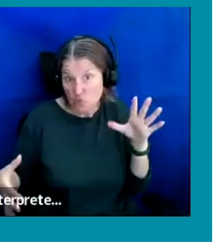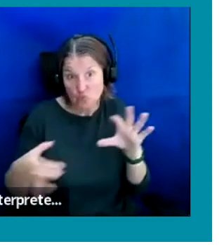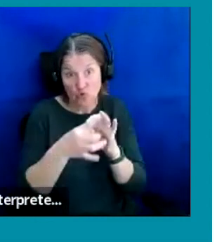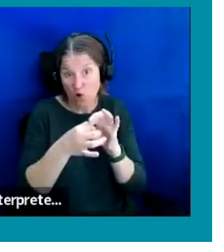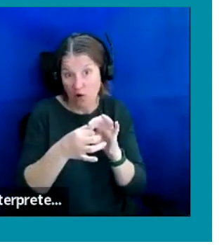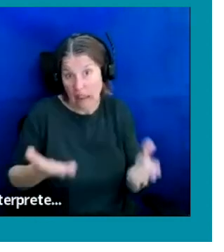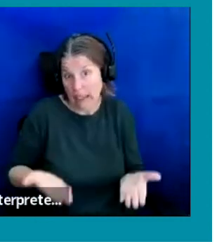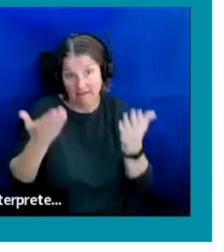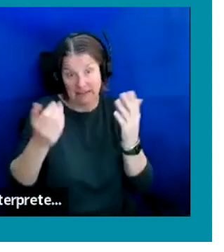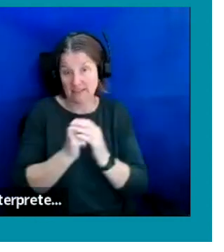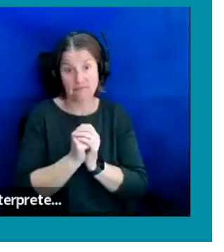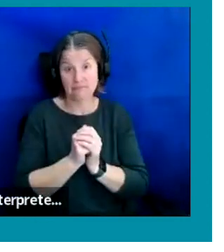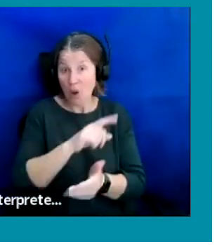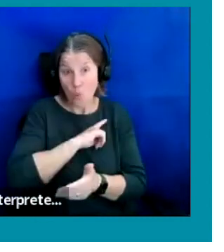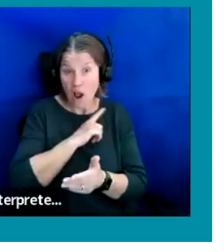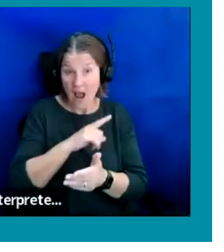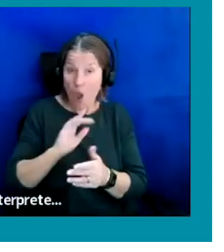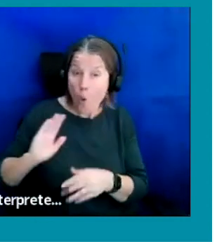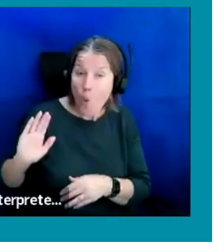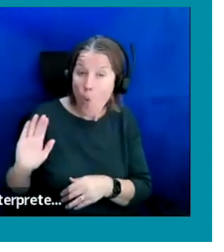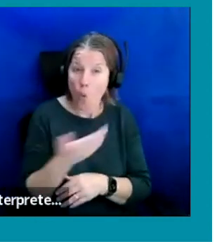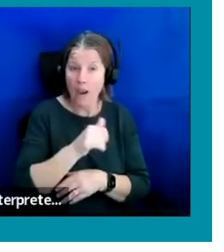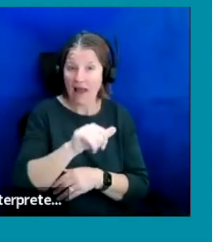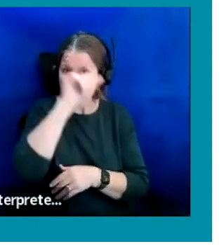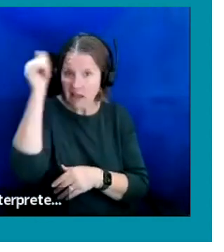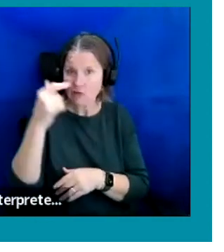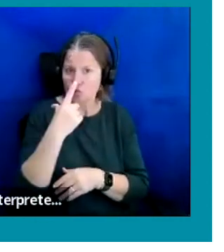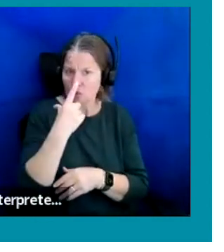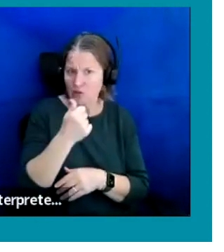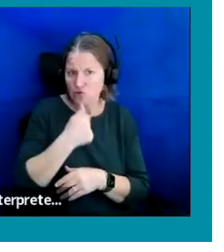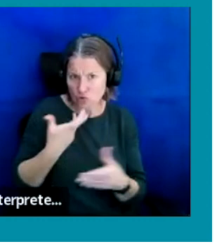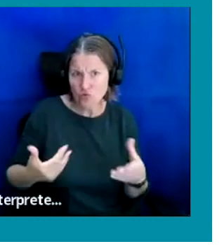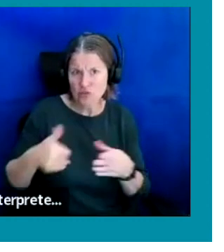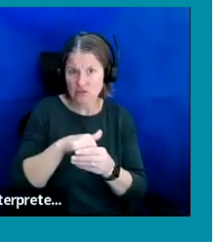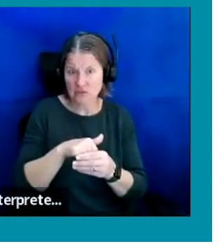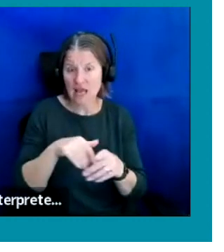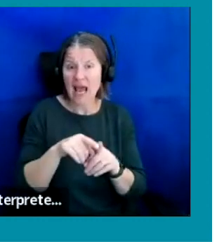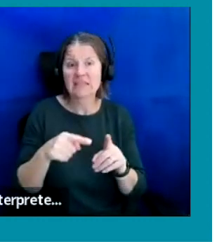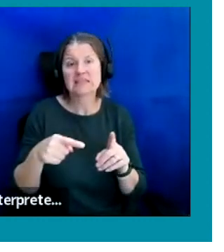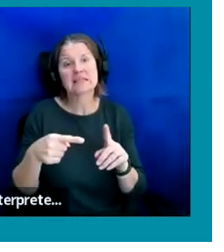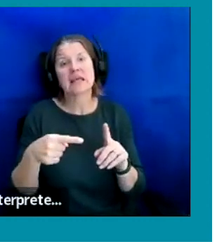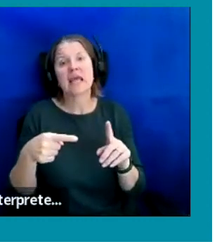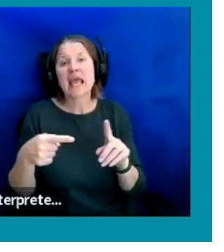you all have transferable skills and yet the Evenbeak career coaches can help you identify those.